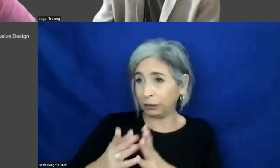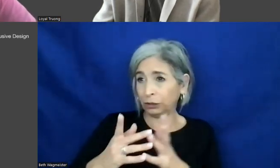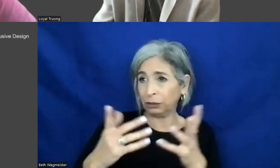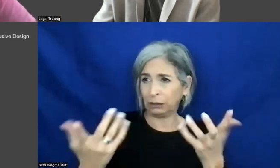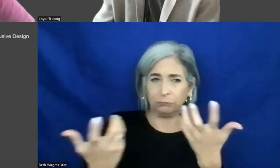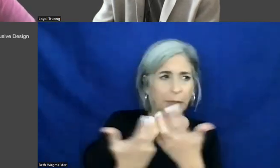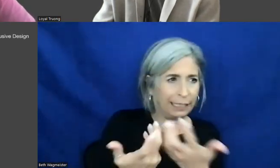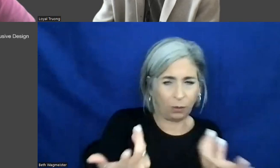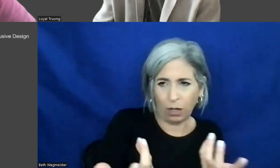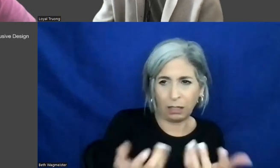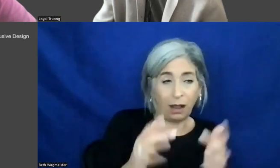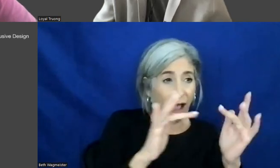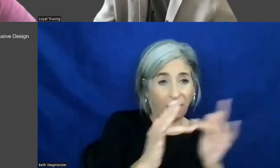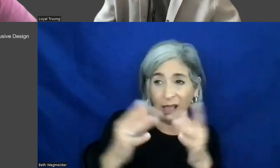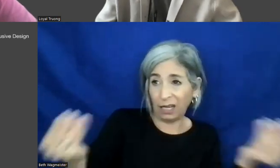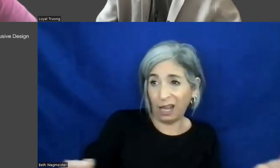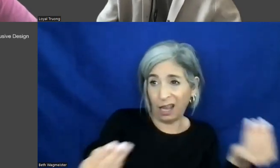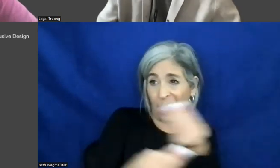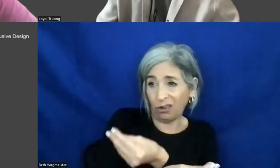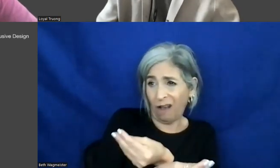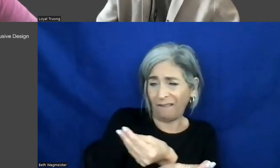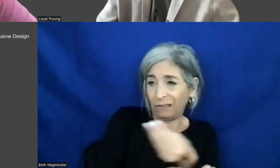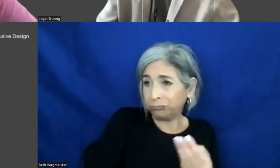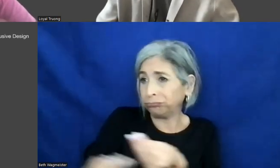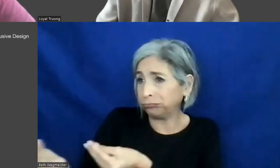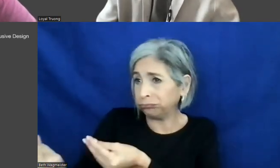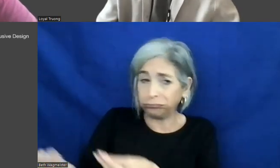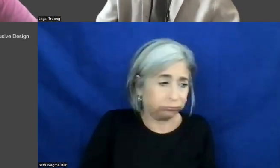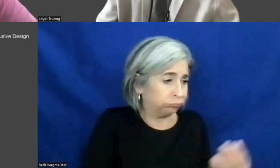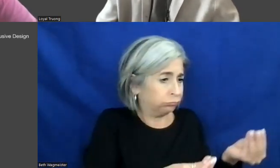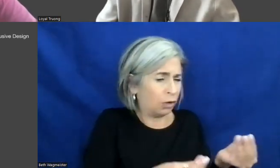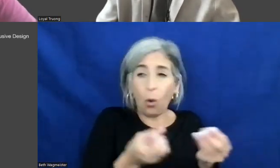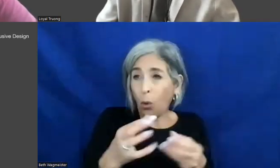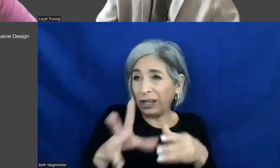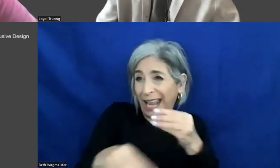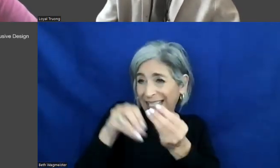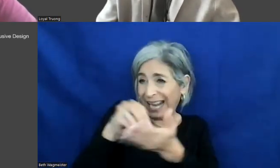is it an online hand-off, is it something that requires just annotation documentation, you can